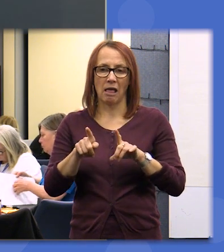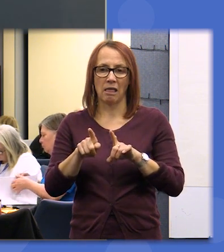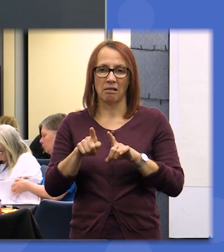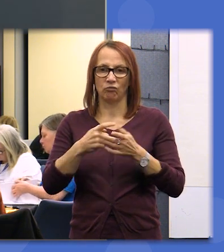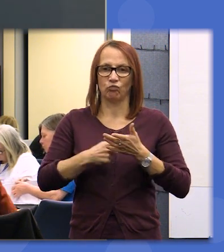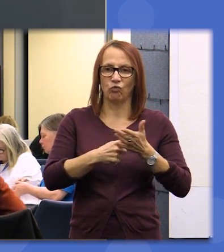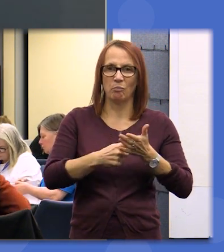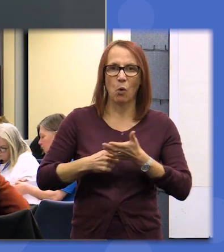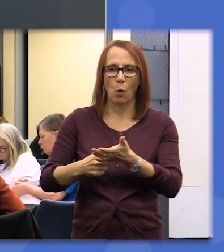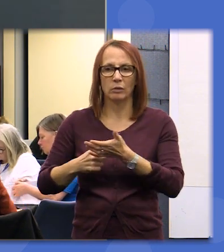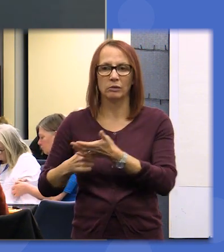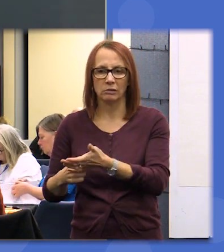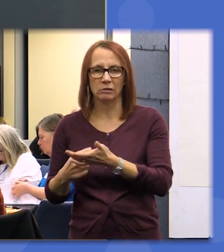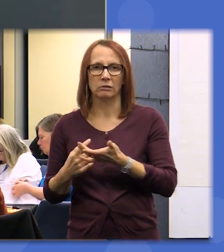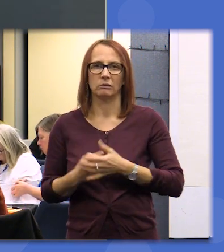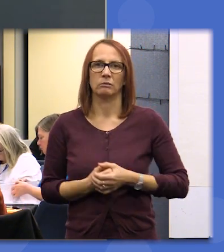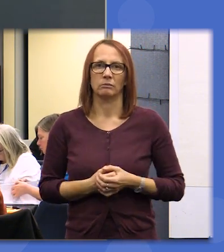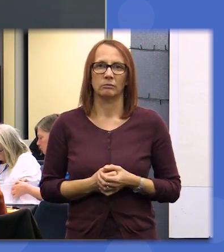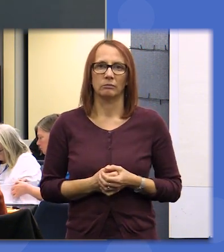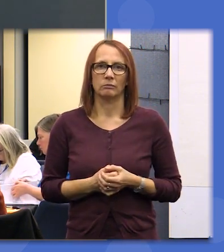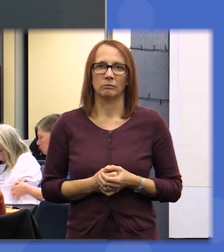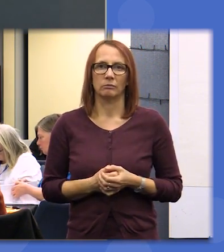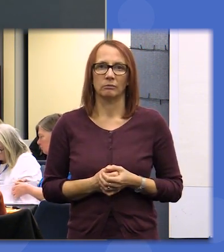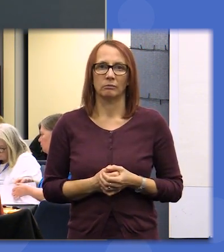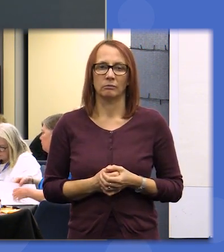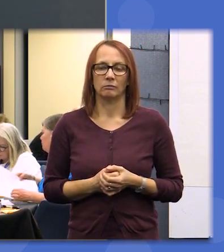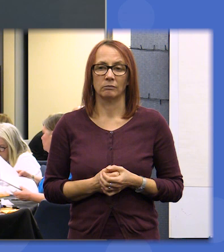on the topics that have come out here there are opportunities if you'd like to